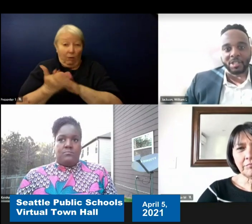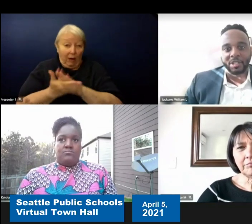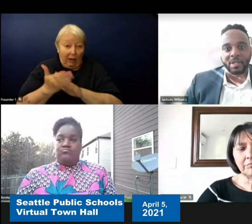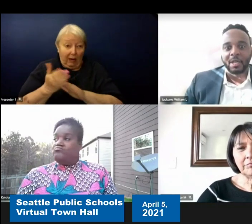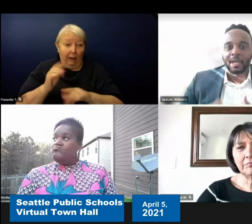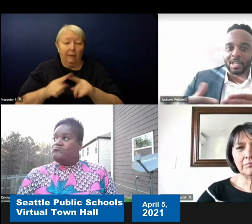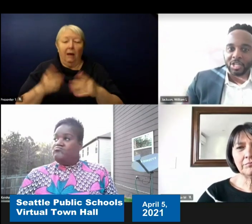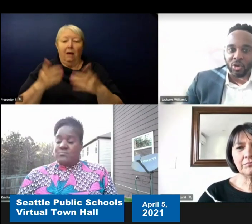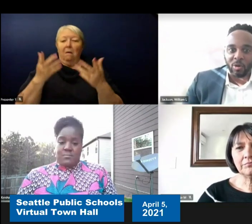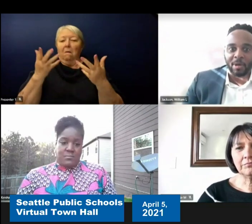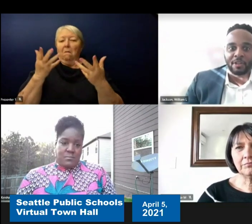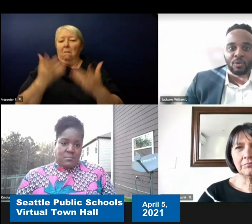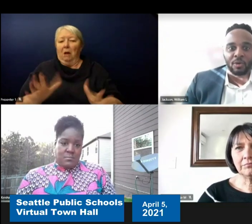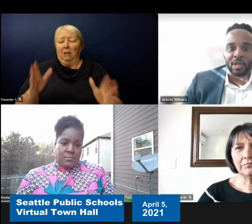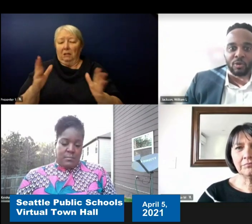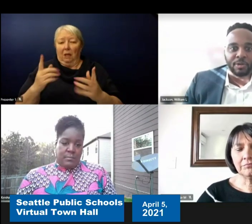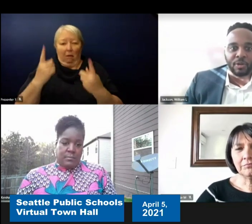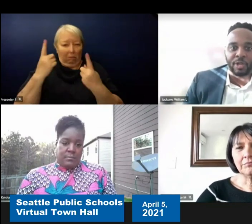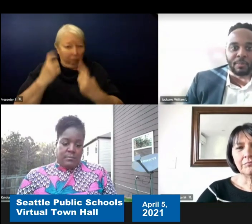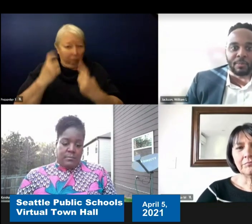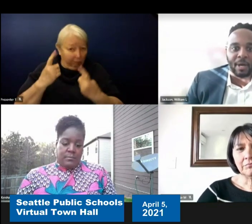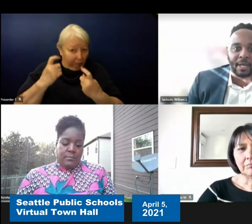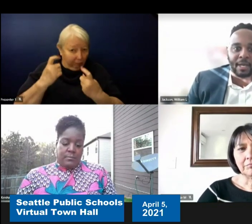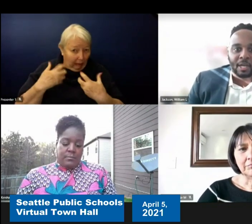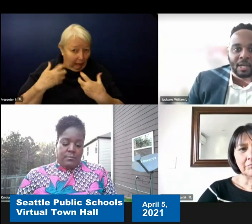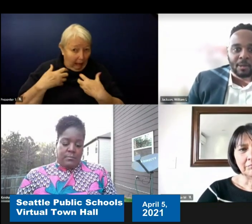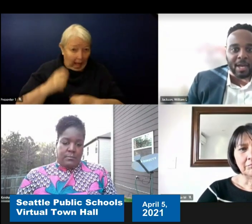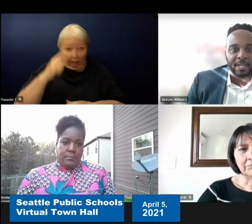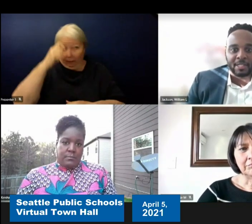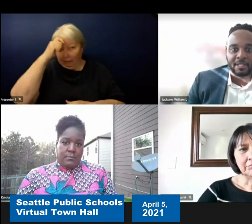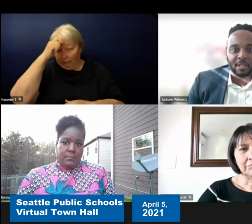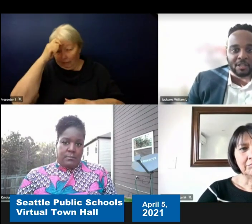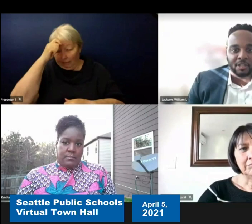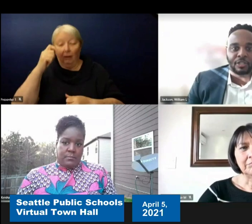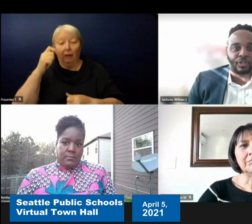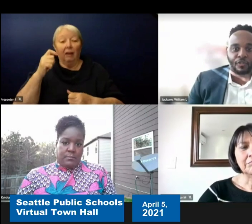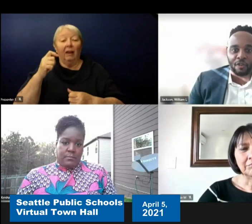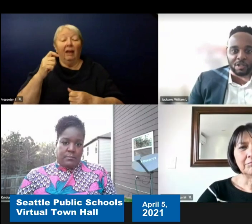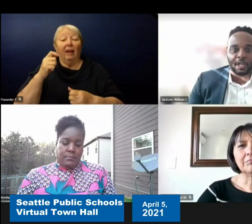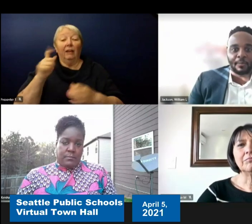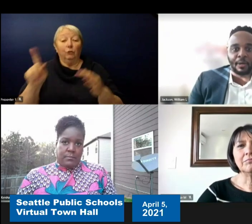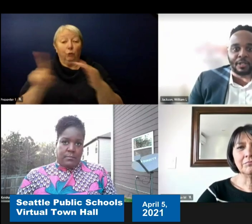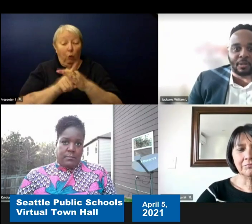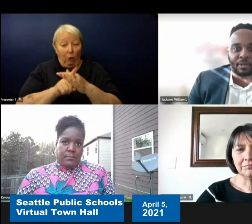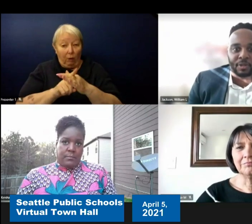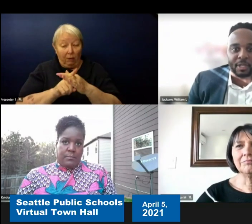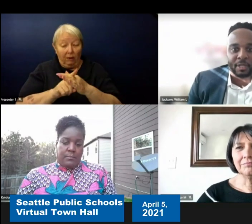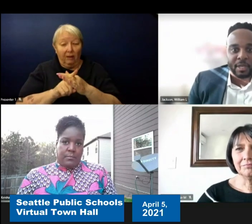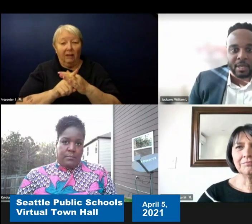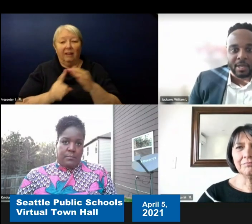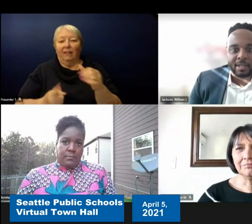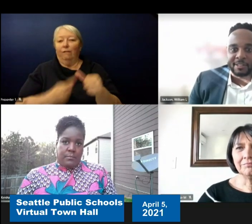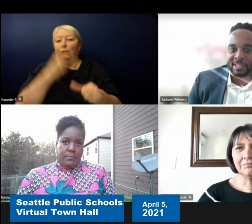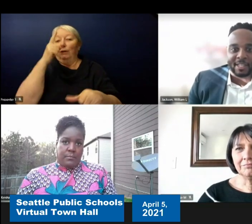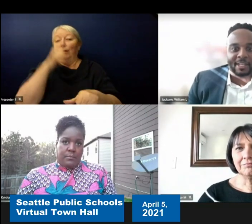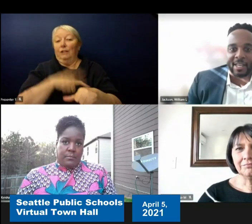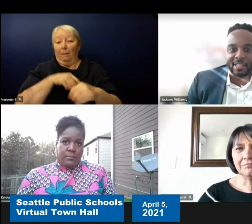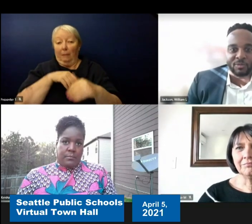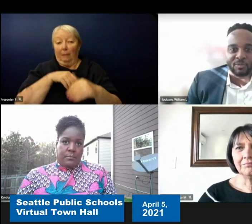and they show up at the door they will be greeted by by us. Especially their first time coming to the building just like as we would do